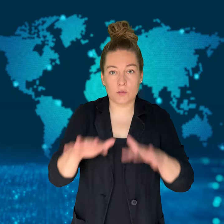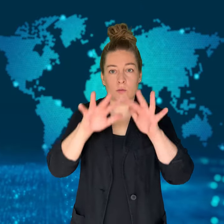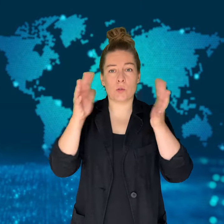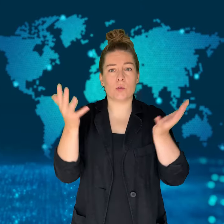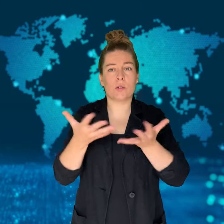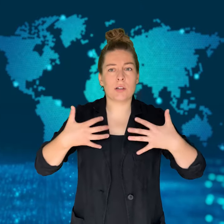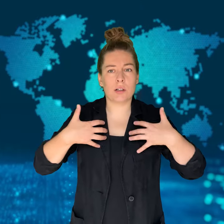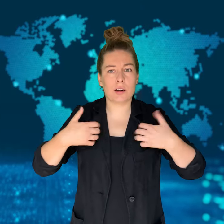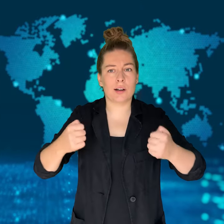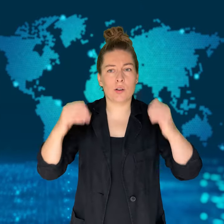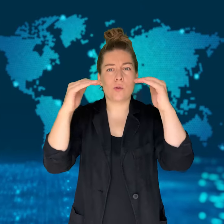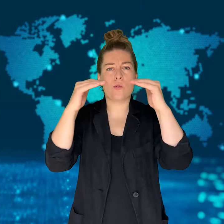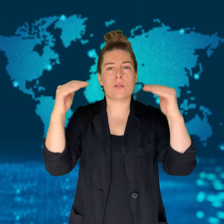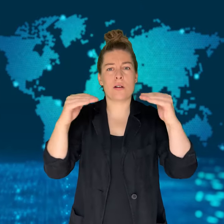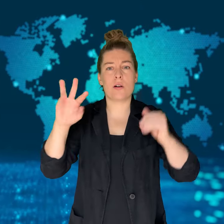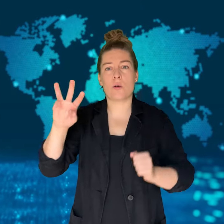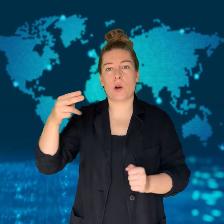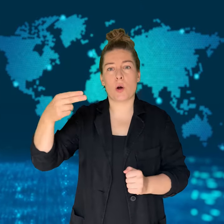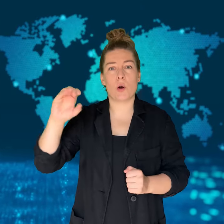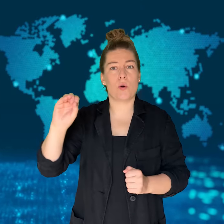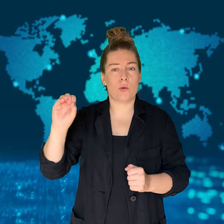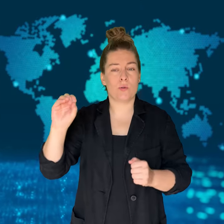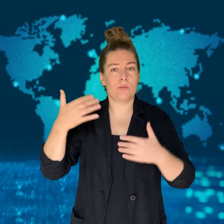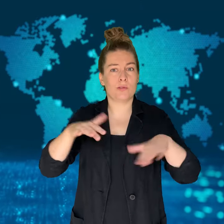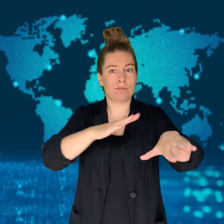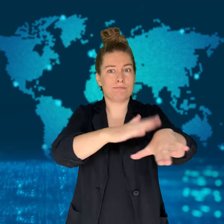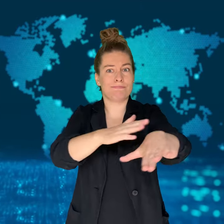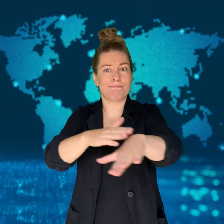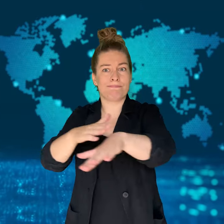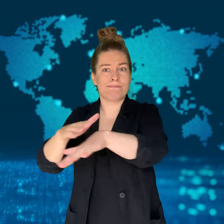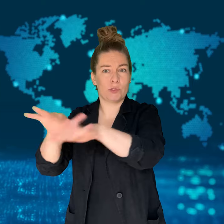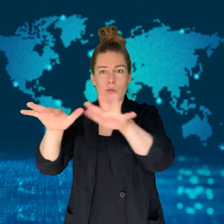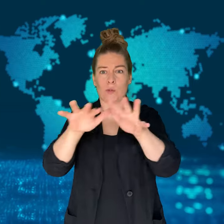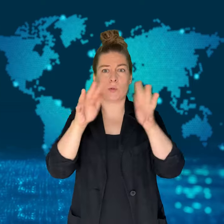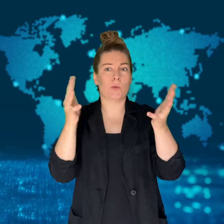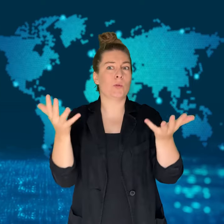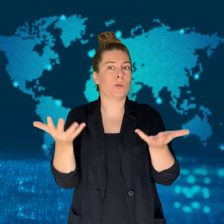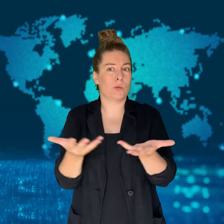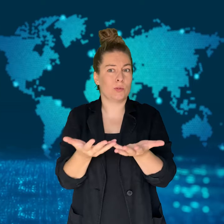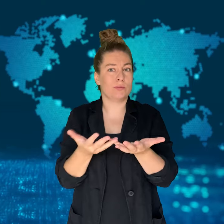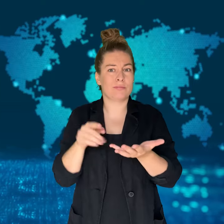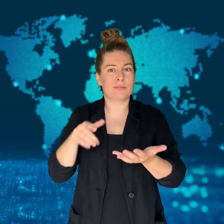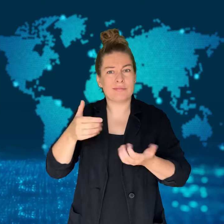[MONIKA]: The World Health Organization (WHO) has announced that